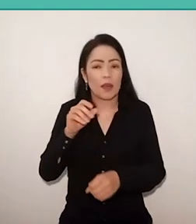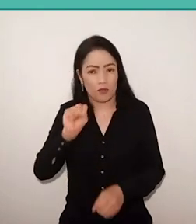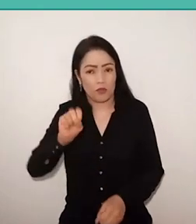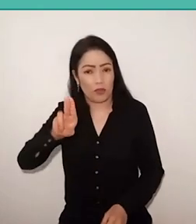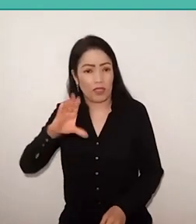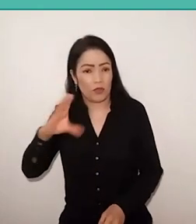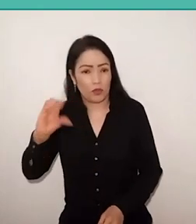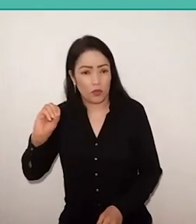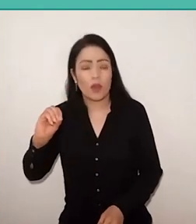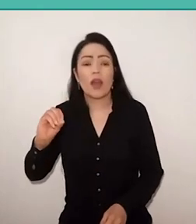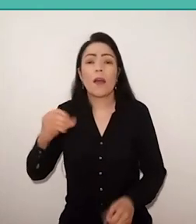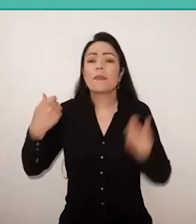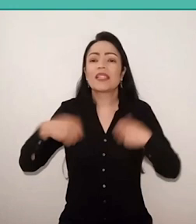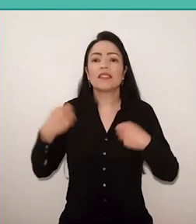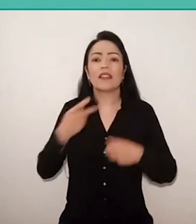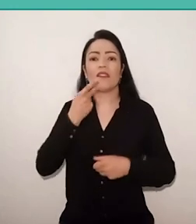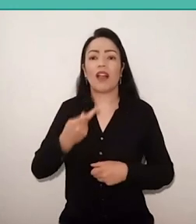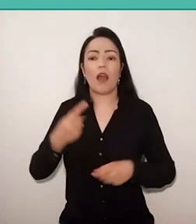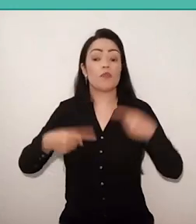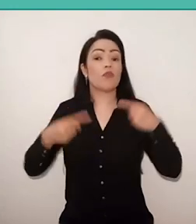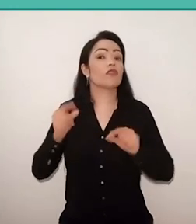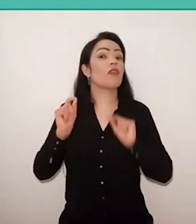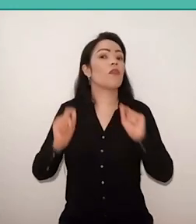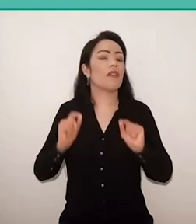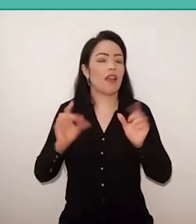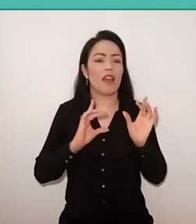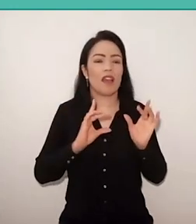for a story that happens to distance.